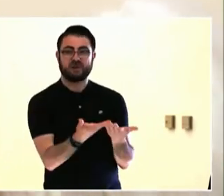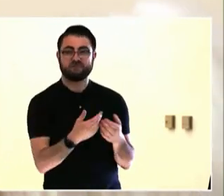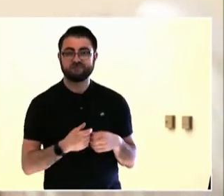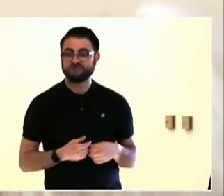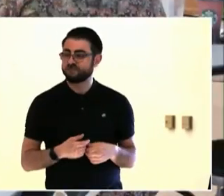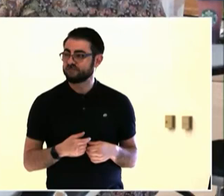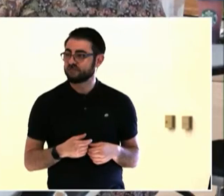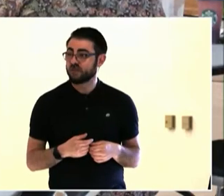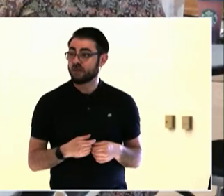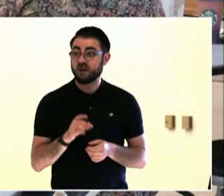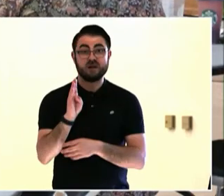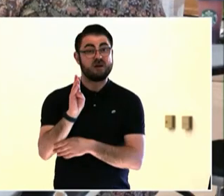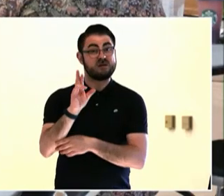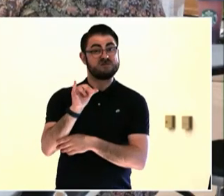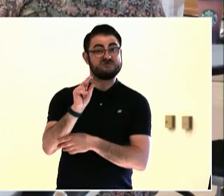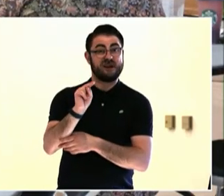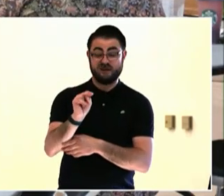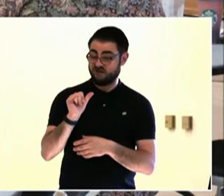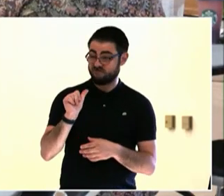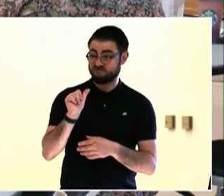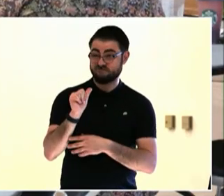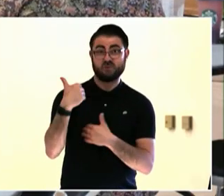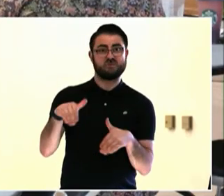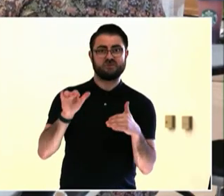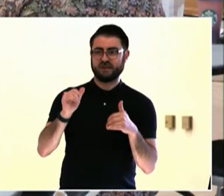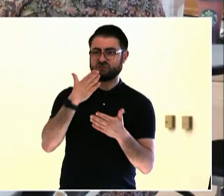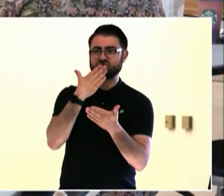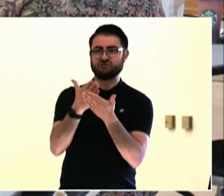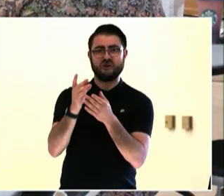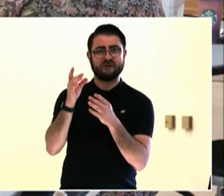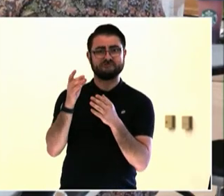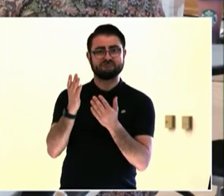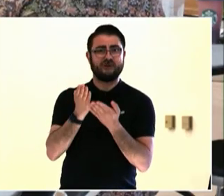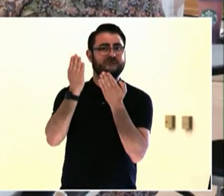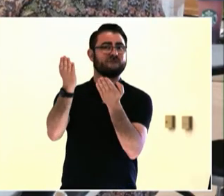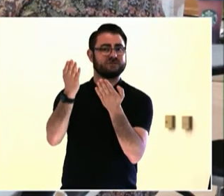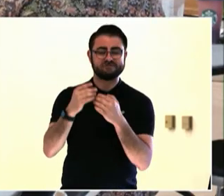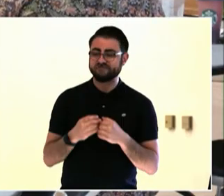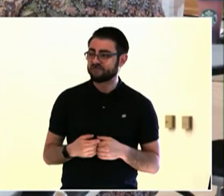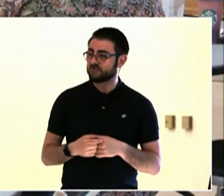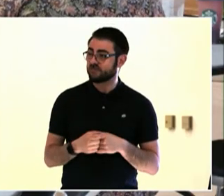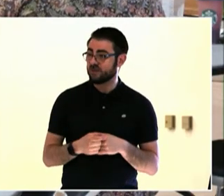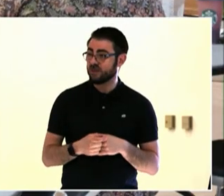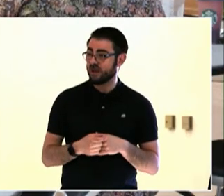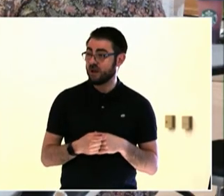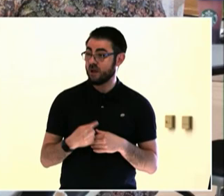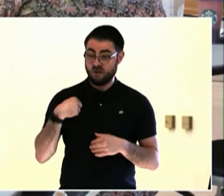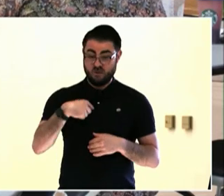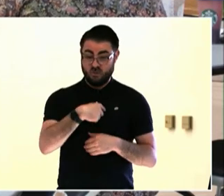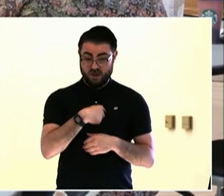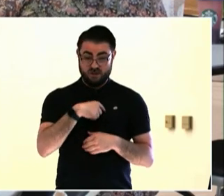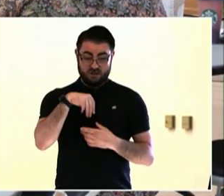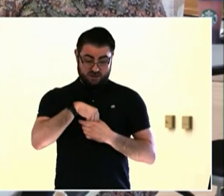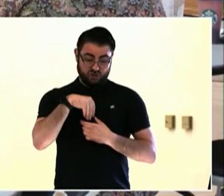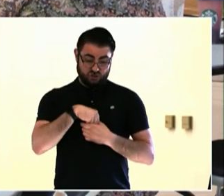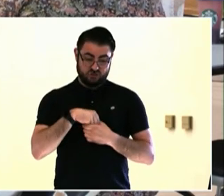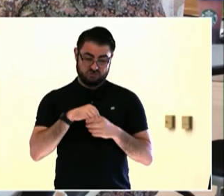is being done in communities by very small organizations who don't necessarily have the